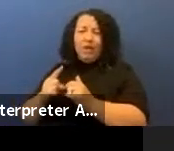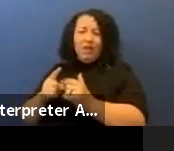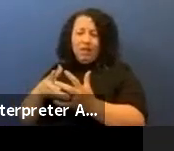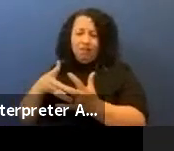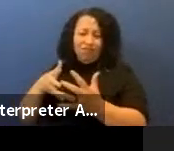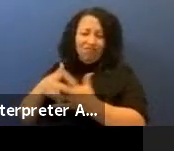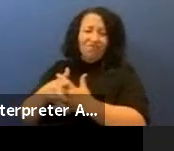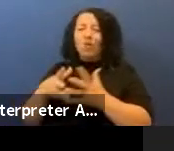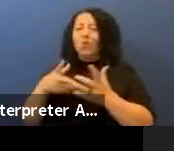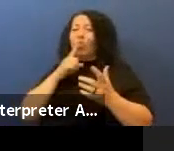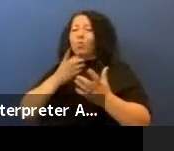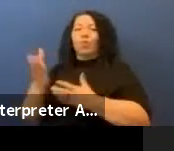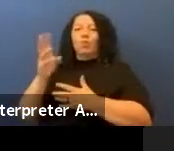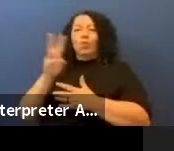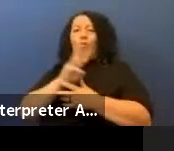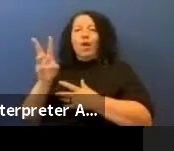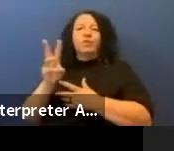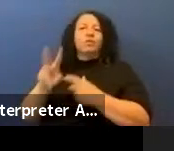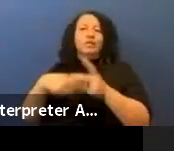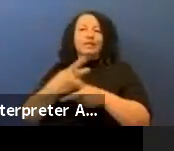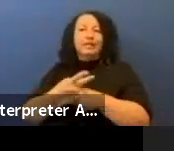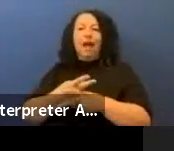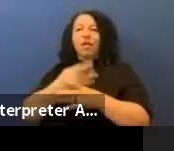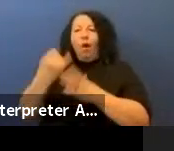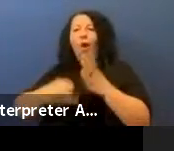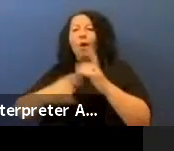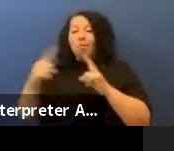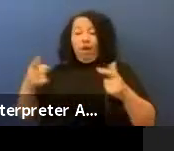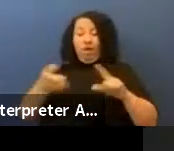and being Indigenous, if you put